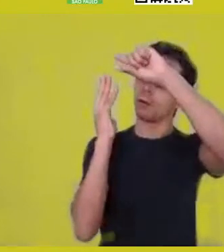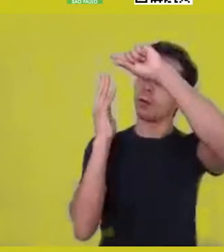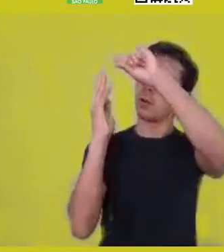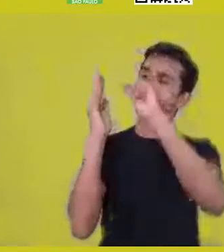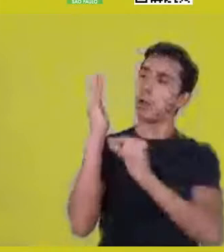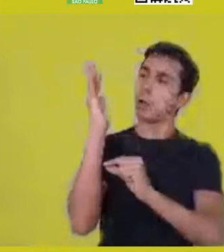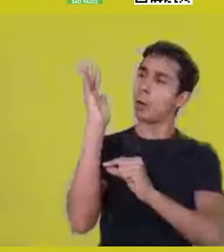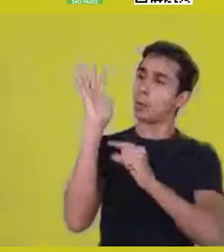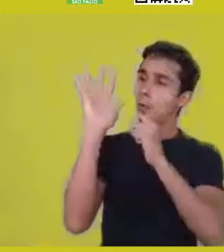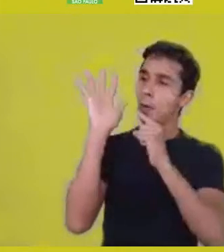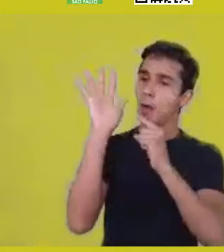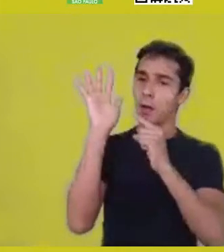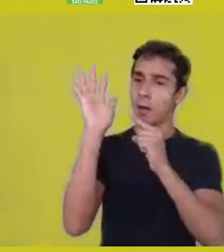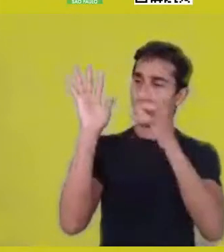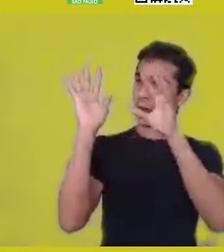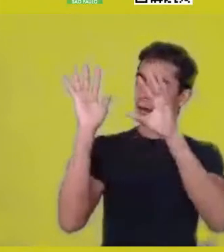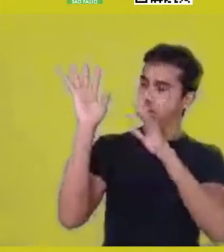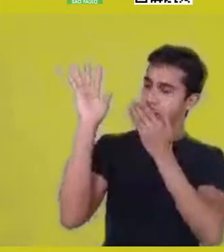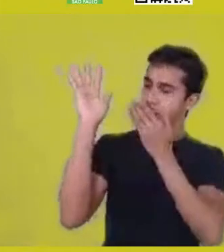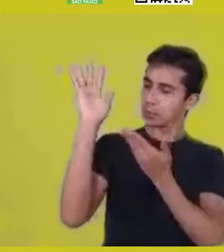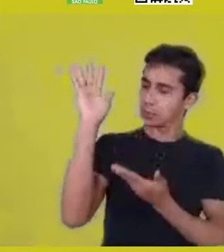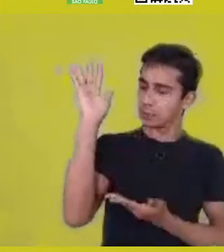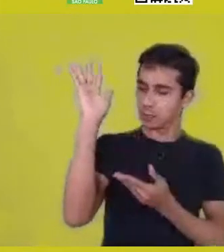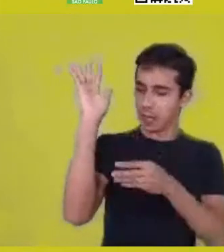the soil with a certain granulation,